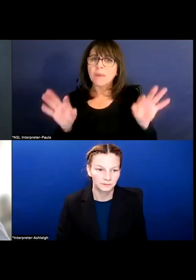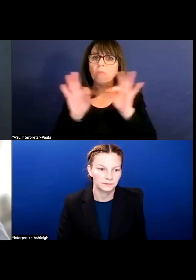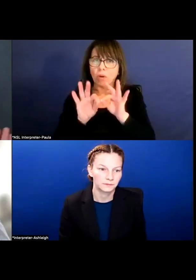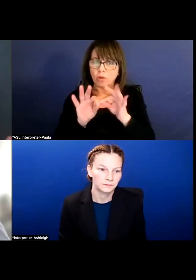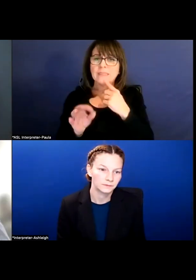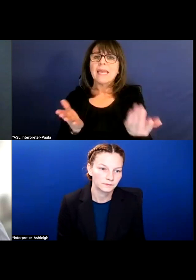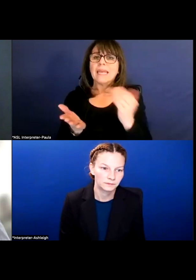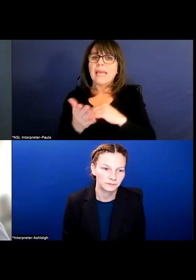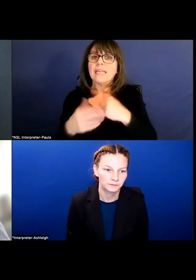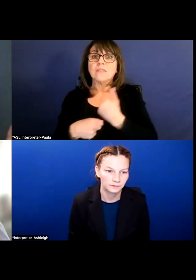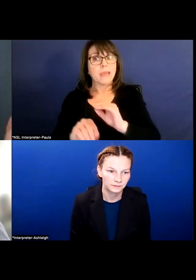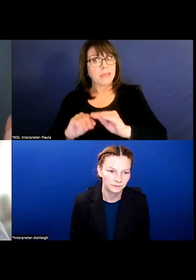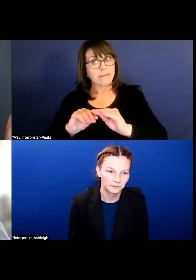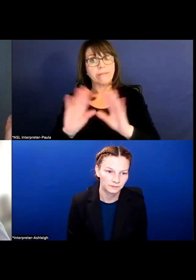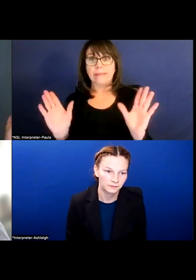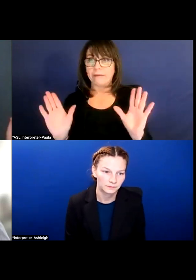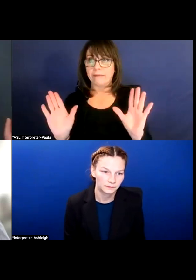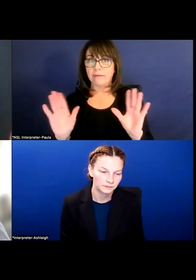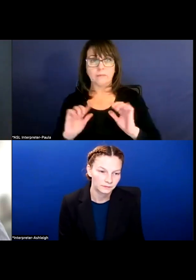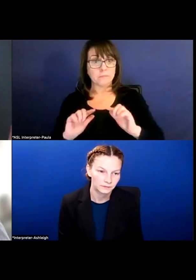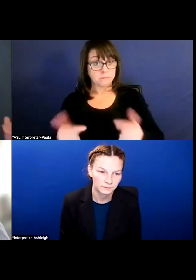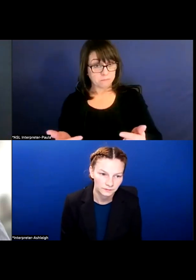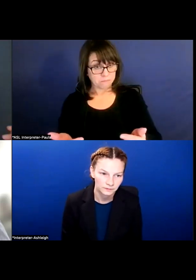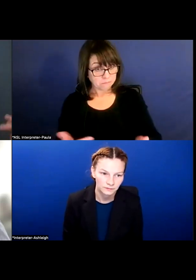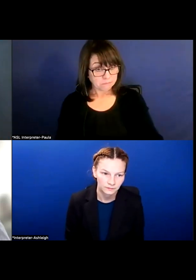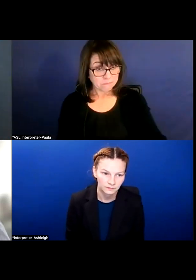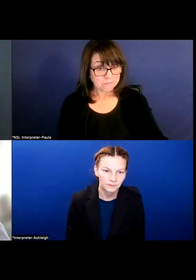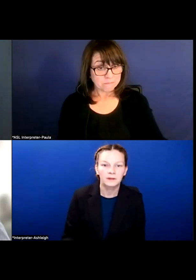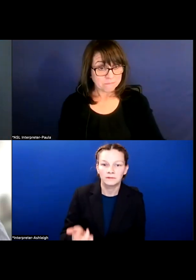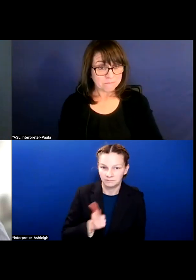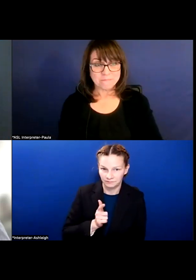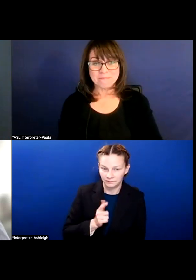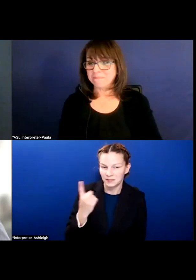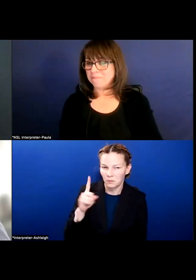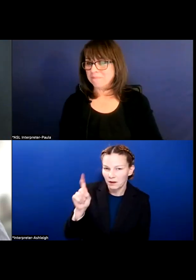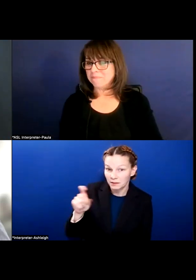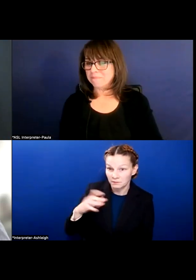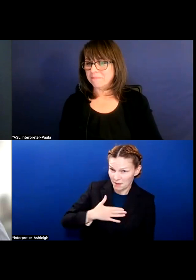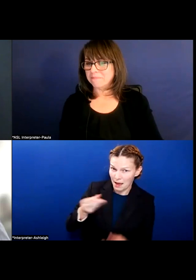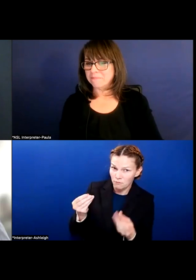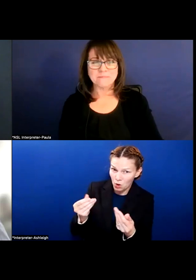just to make it clear, it's, "My property values aren't continuing to go up. Why isn't that enough to fund our schools?"